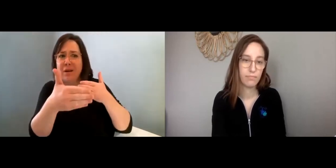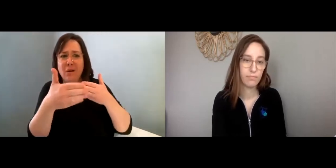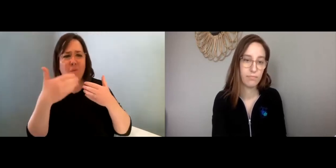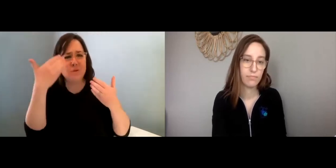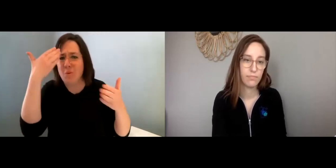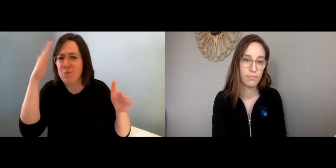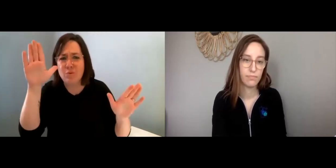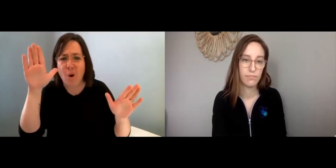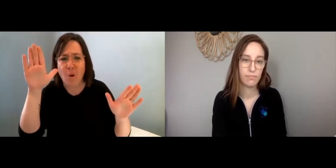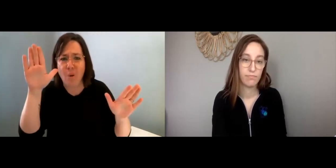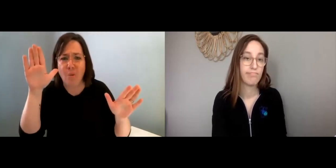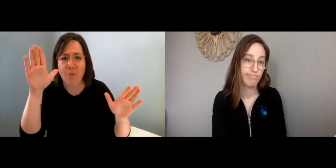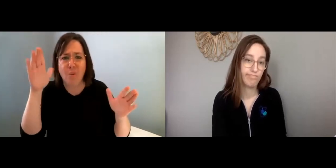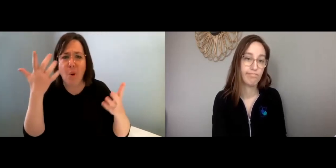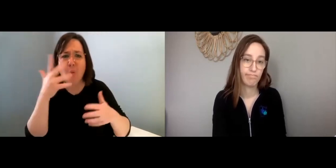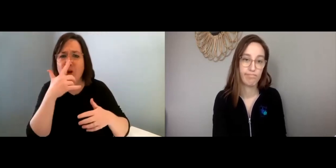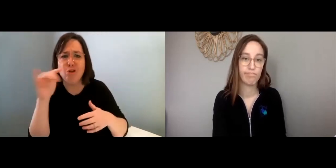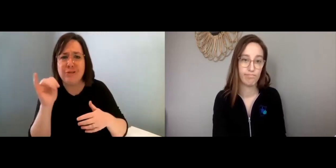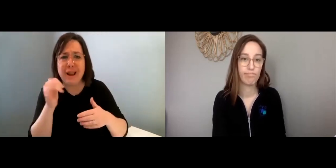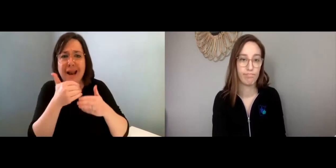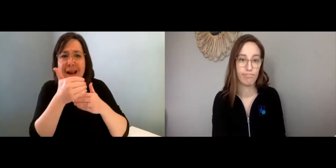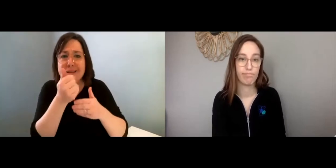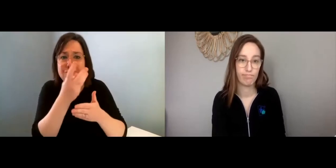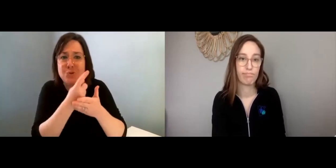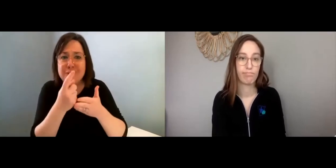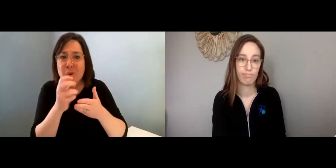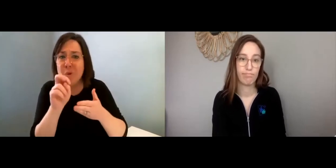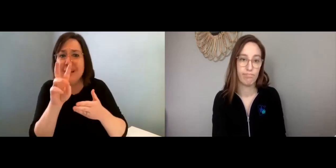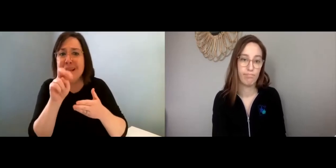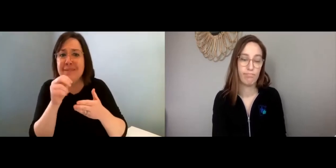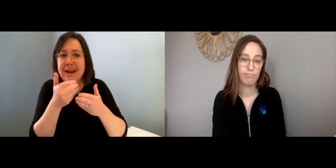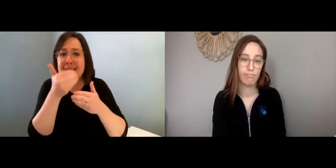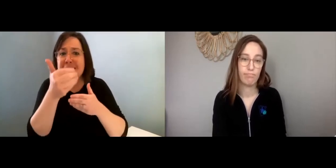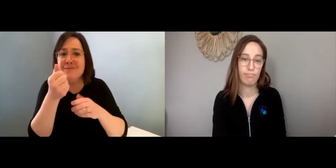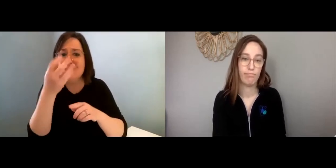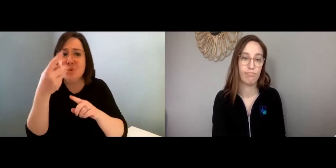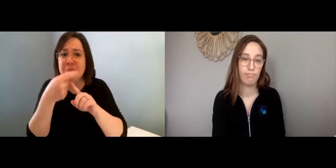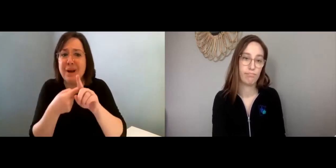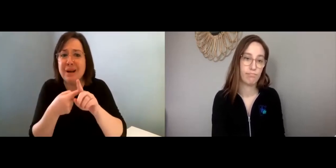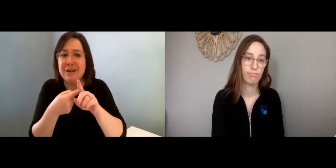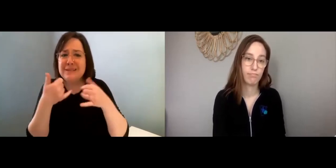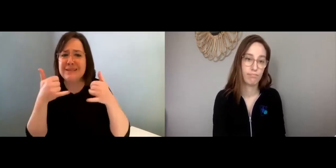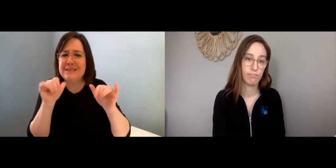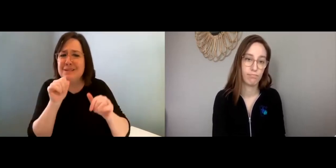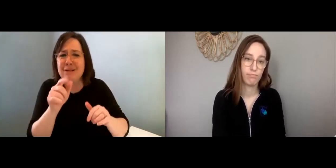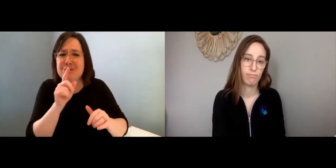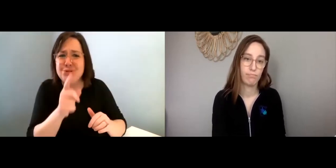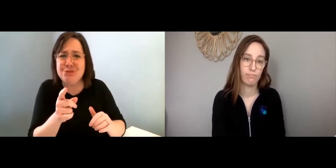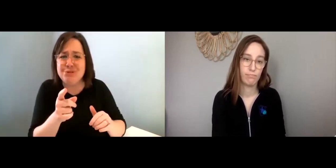And also, we don’t know what the next few weeks or even the next few months might look like.